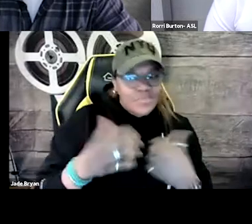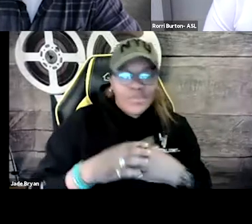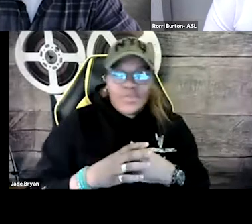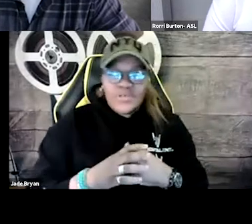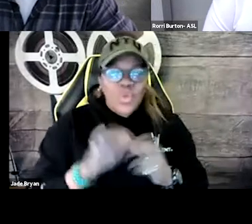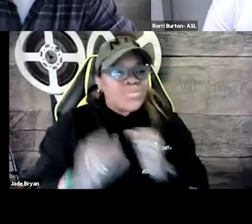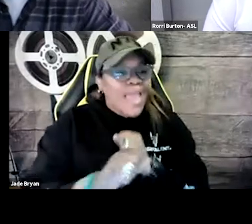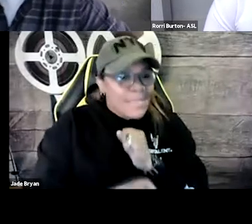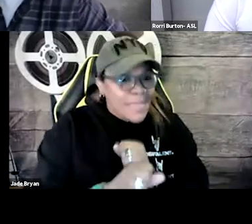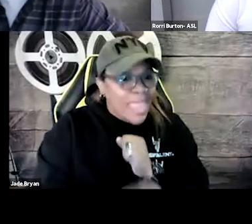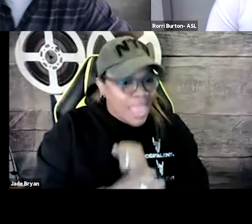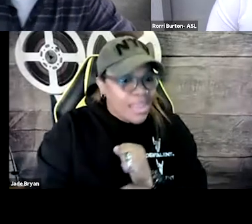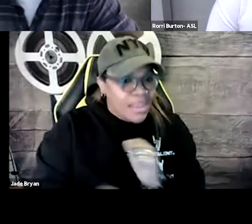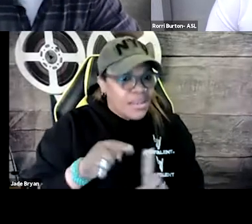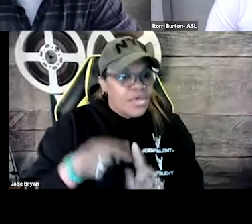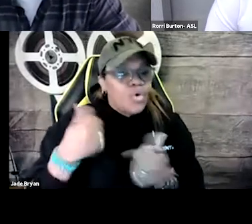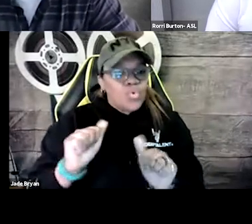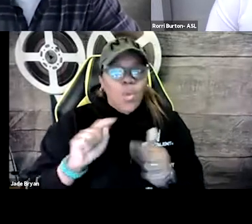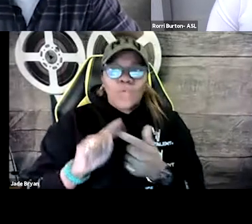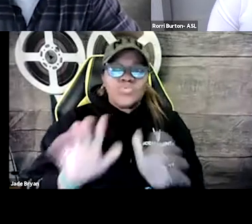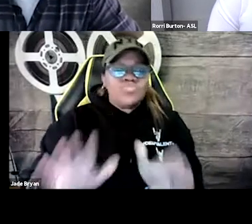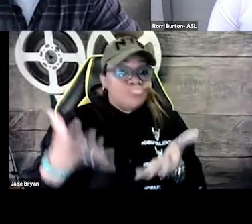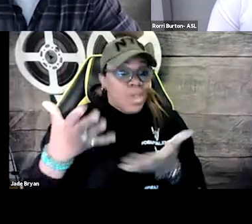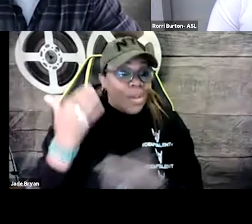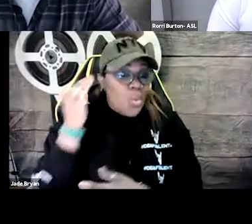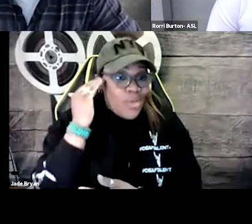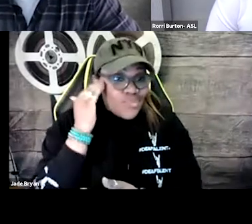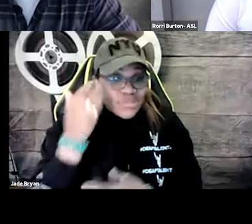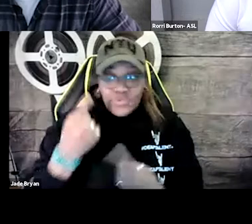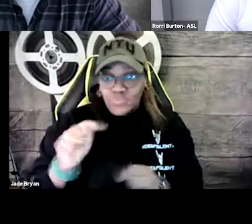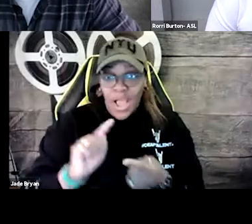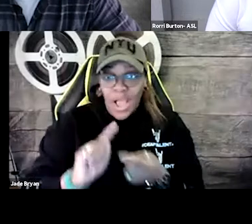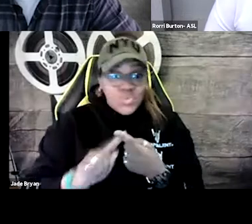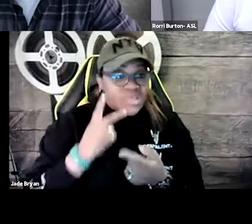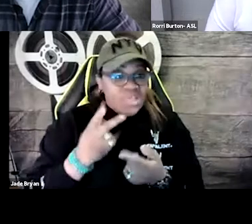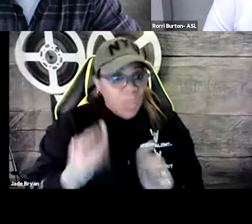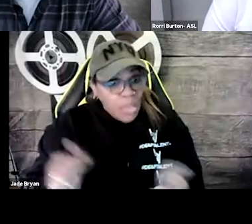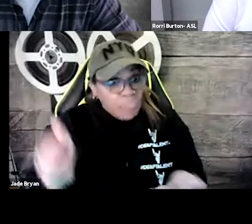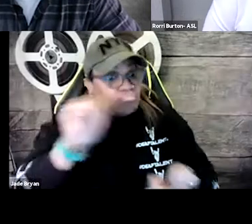a deaf audience to really connect, to really understand what's going on. It will help to raise awareness.